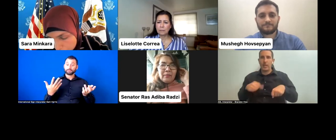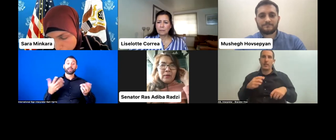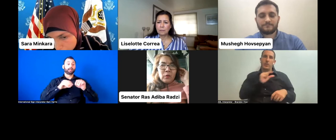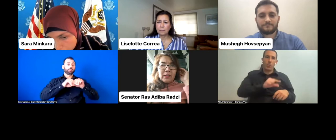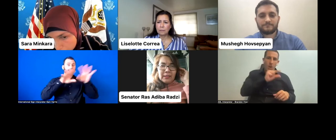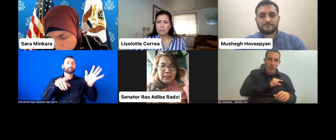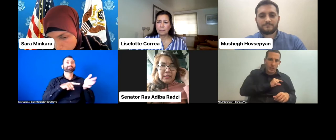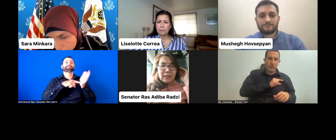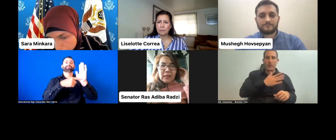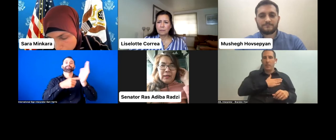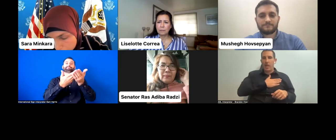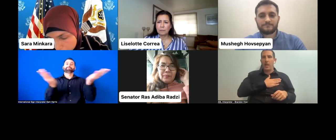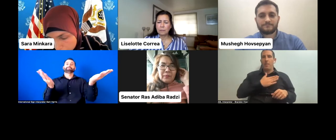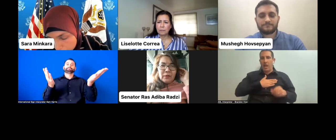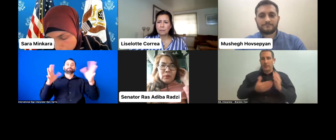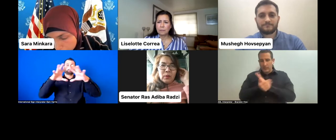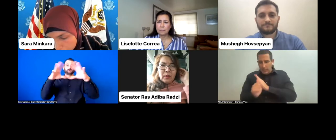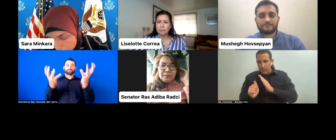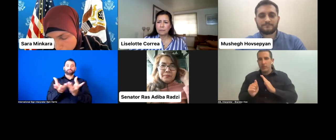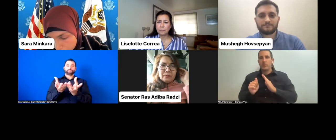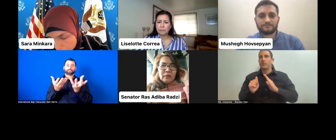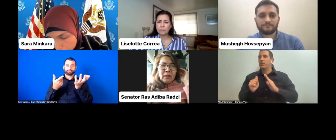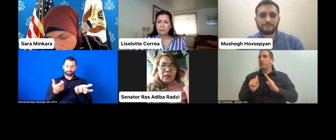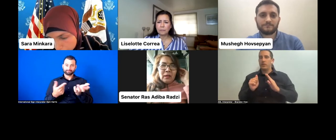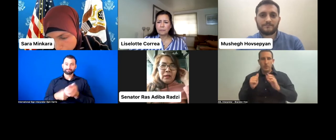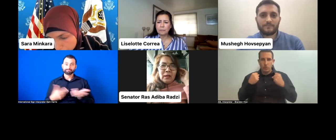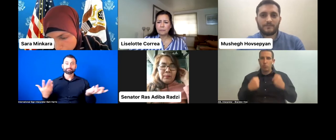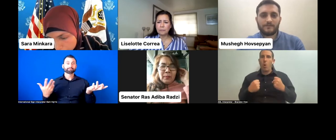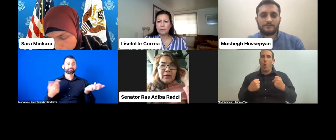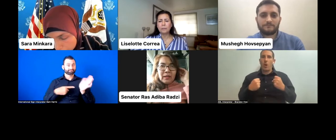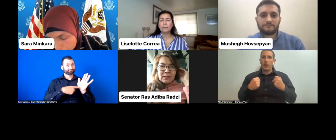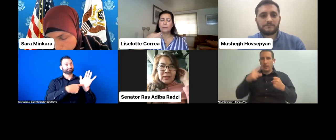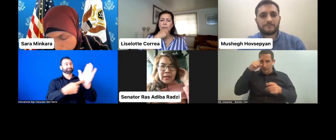the world care about us.